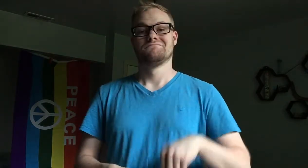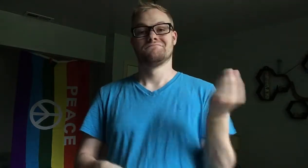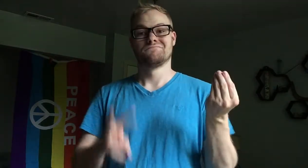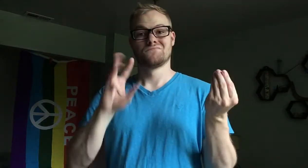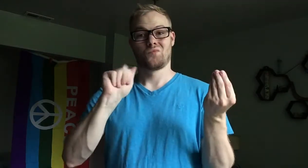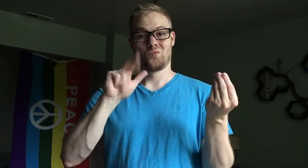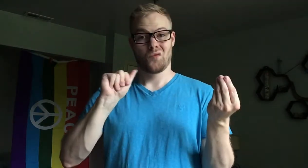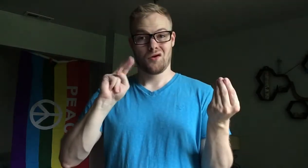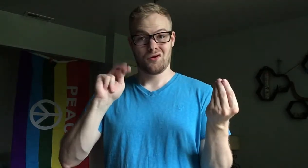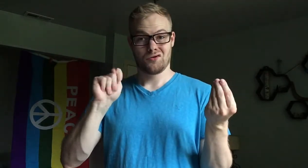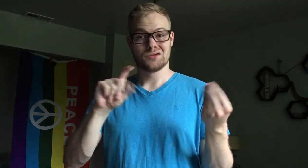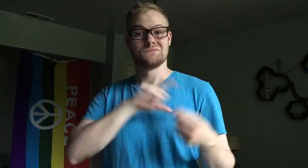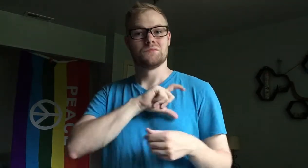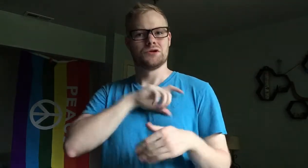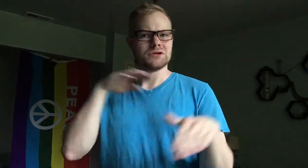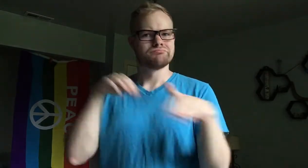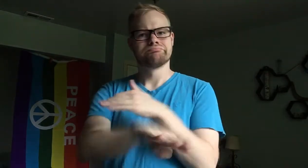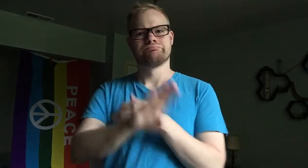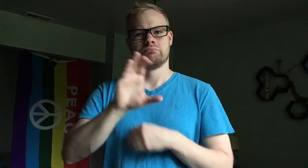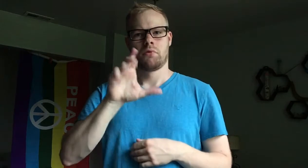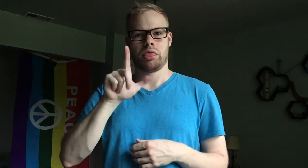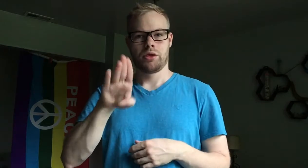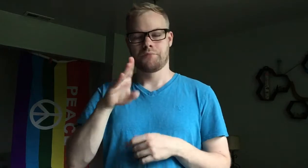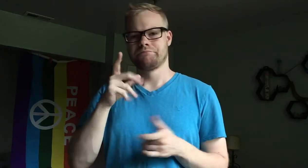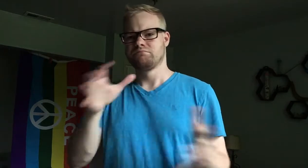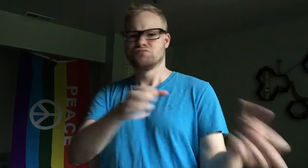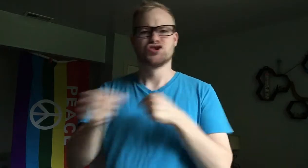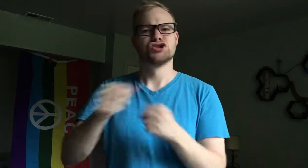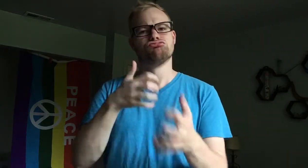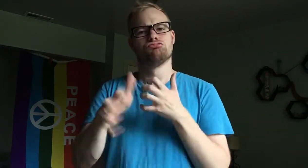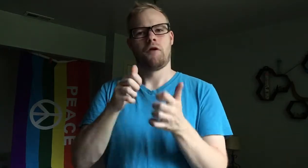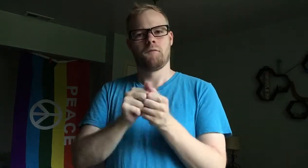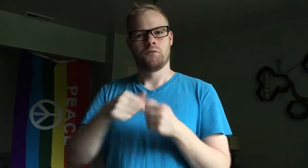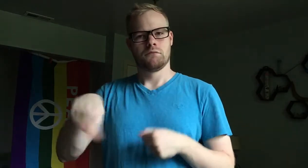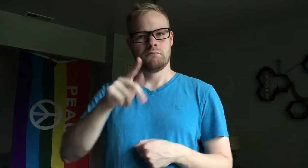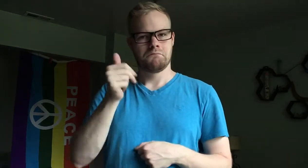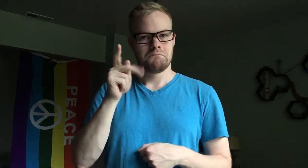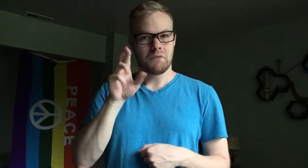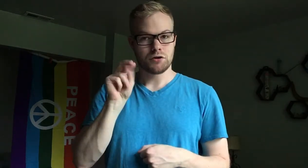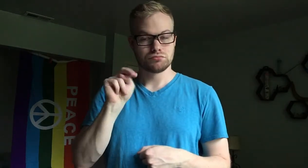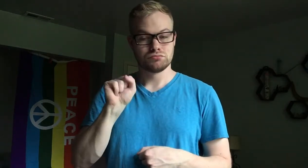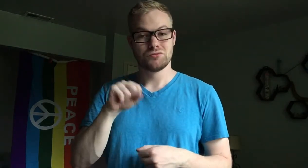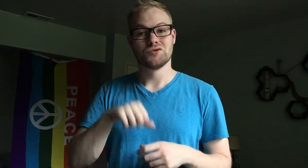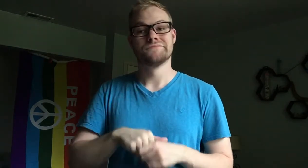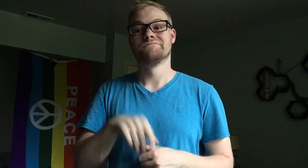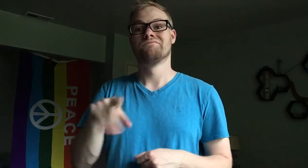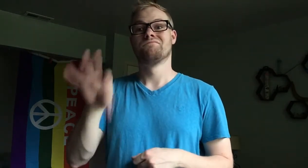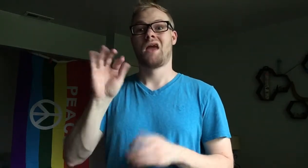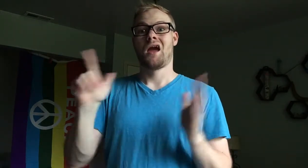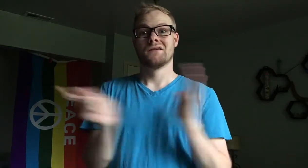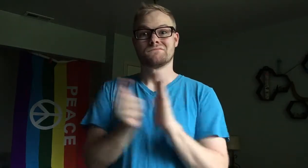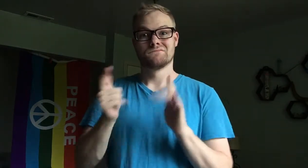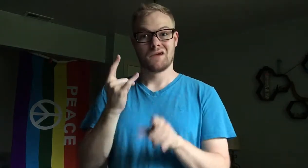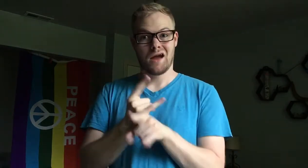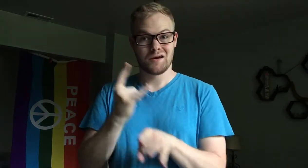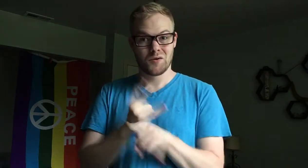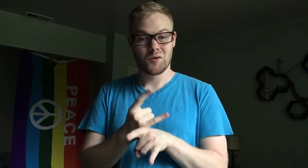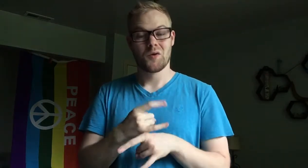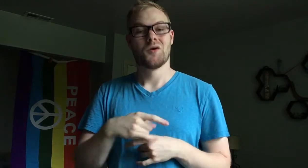Armed with a warrant, police officers entered the club, roughed up patrons, and, finding bootlegged alcohol,